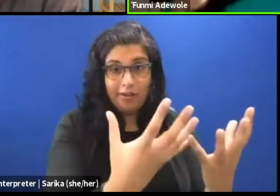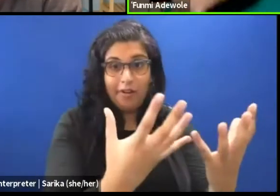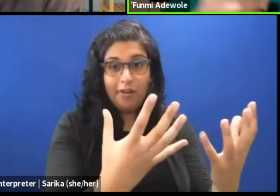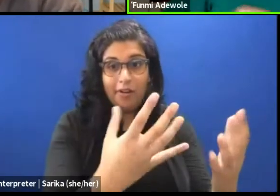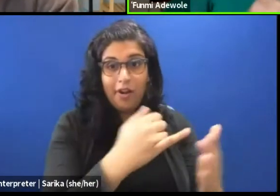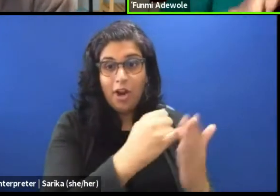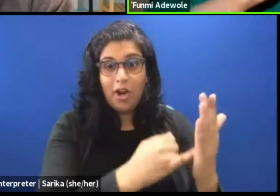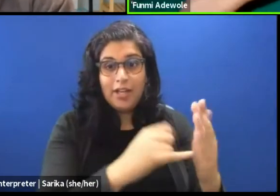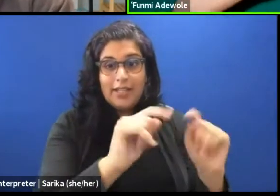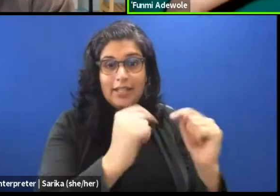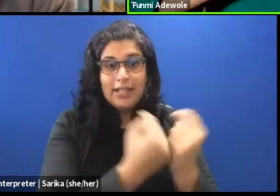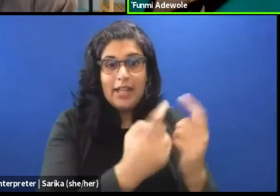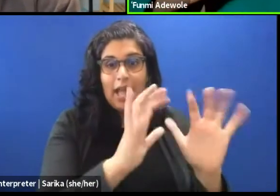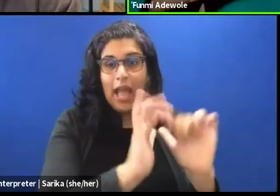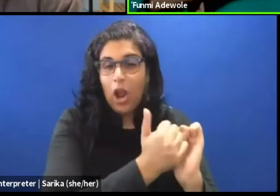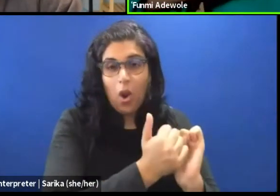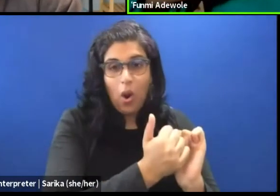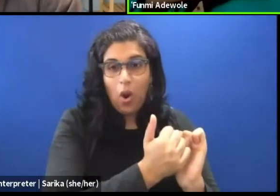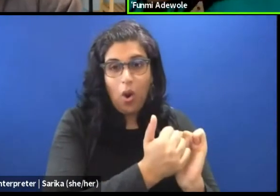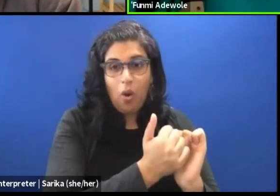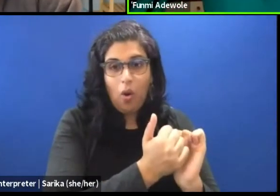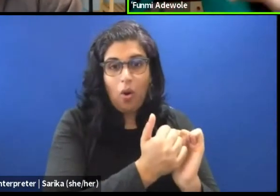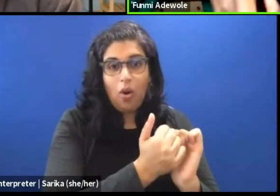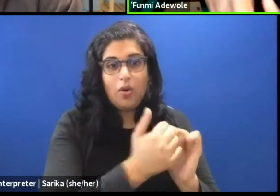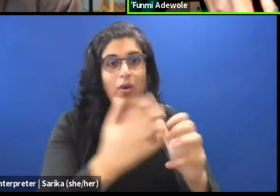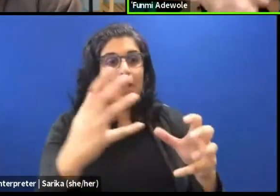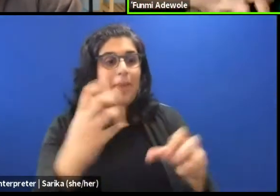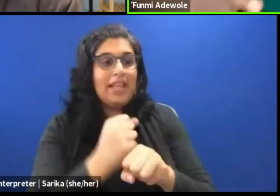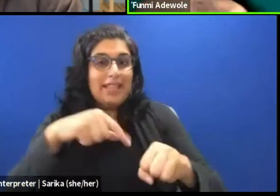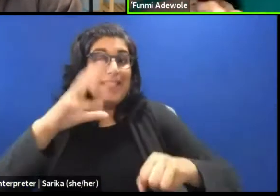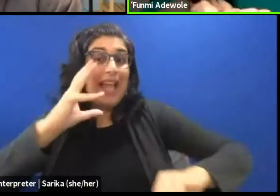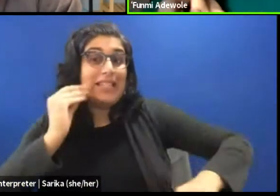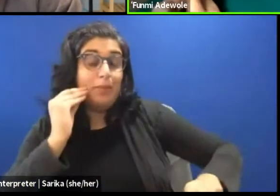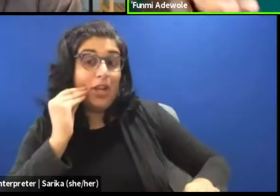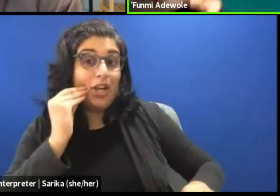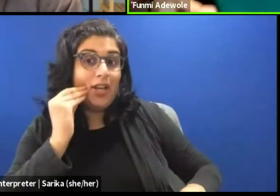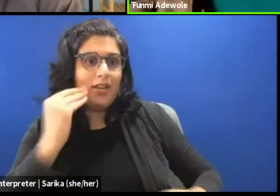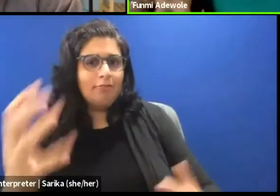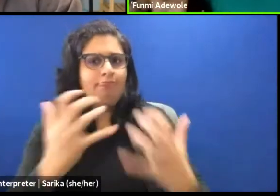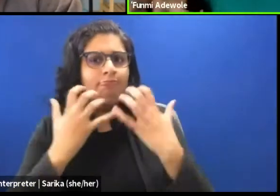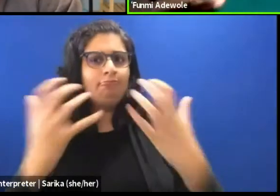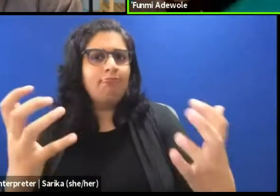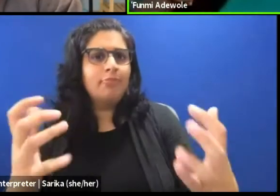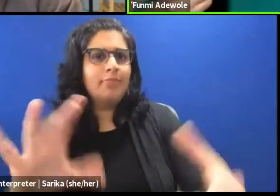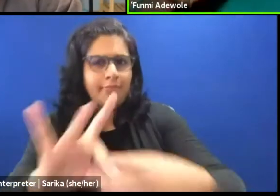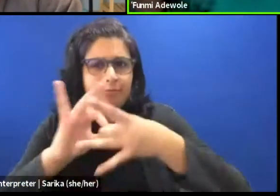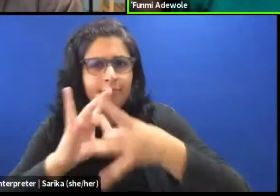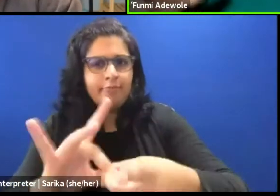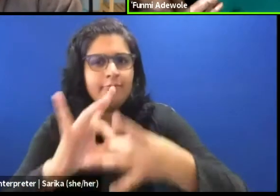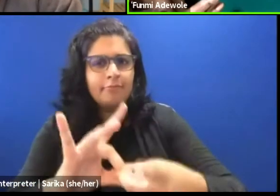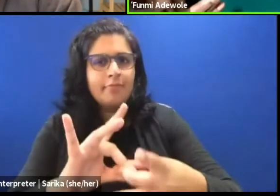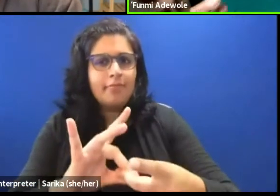How do we make this experience something that the audience can receive or be a part of?